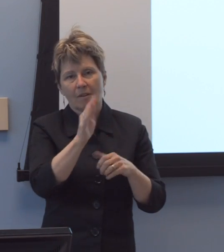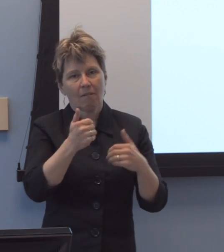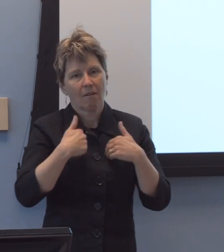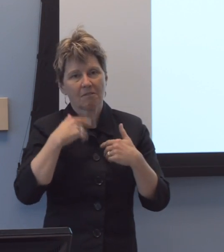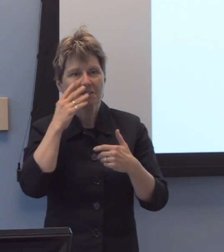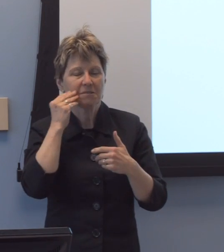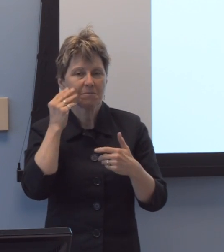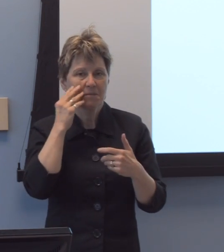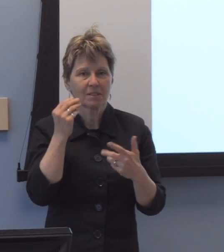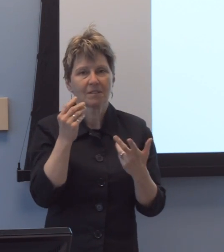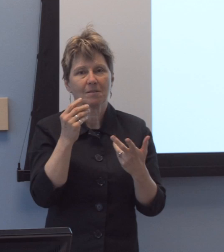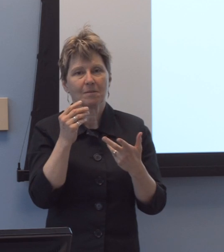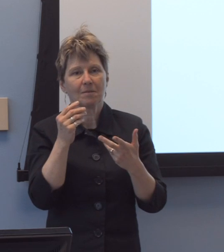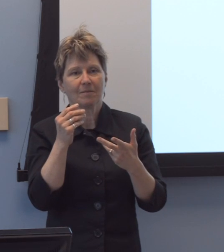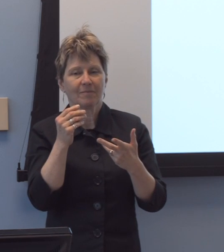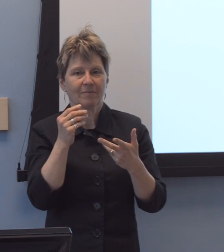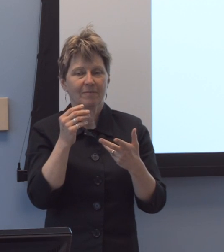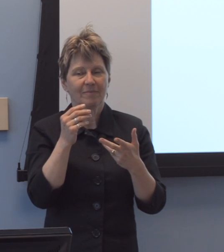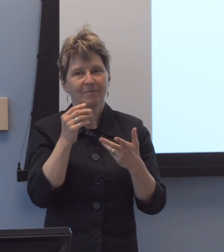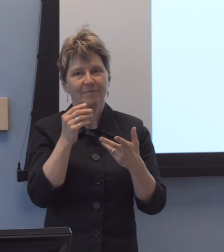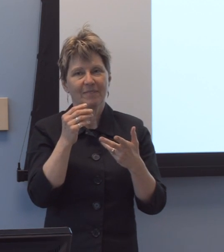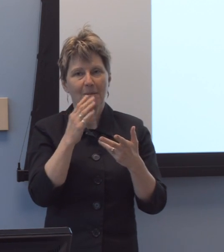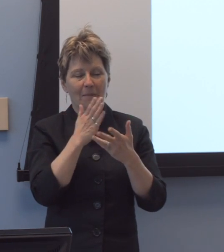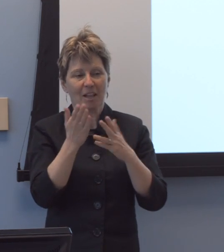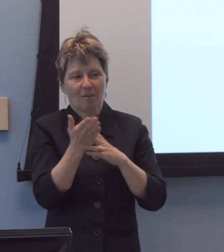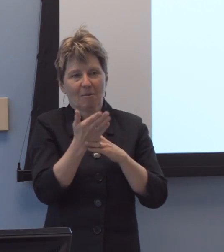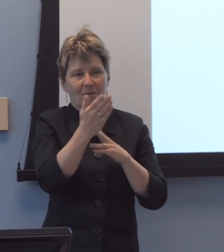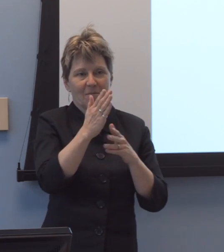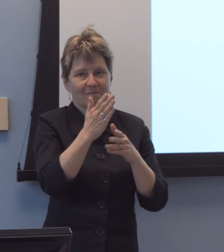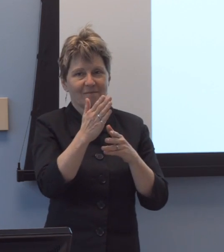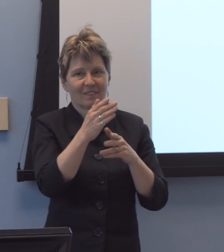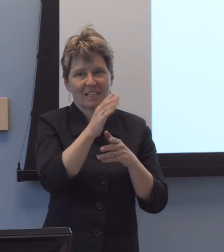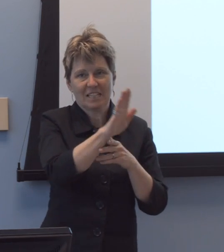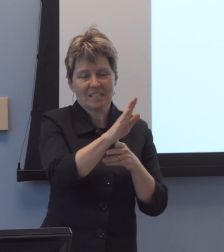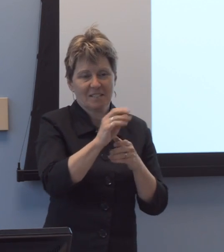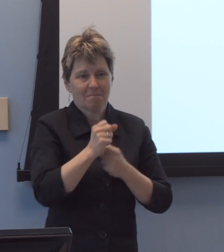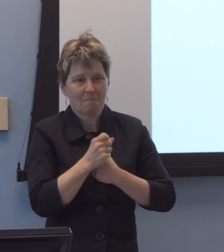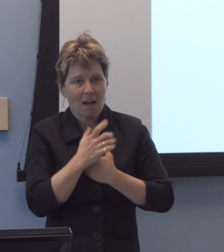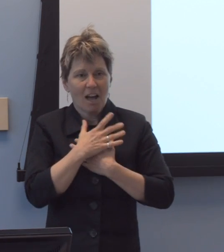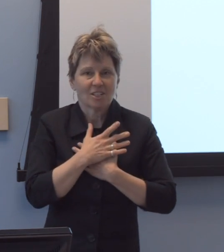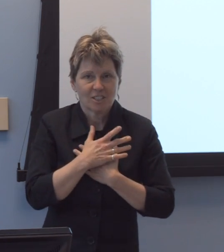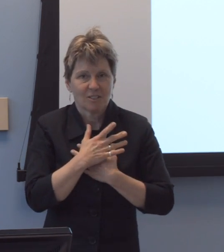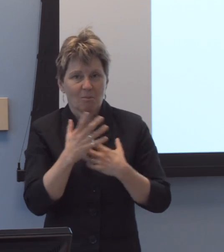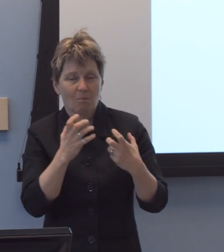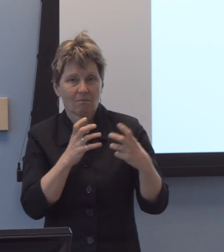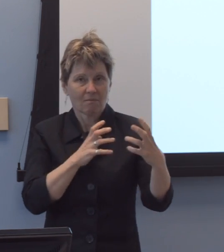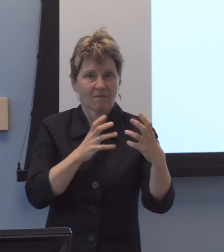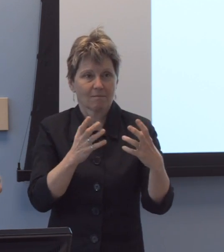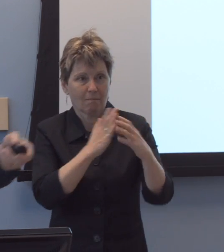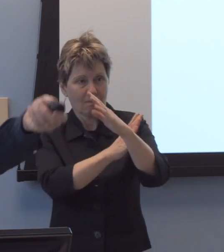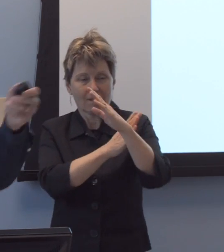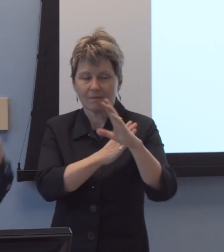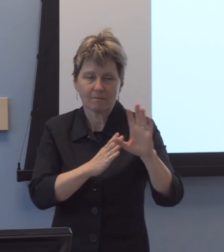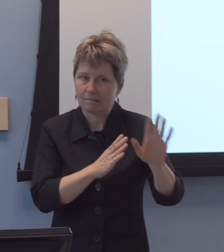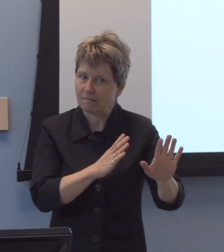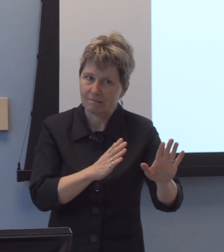of getting between Tim and his passion know that it was there, in his head- his hair used to be very red,